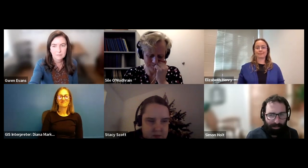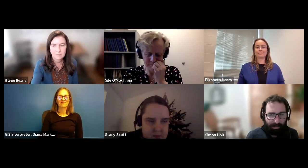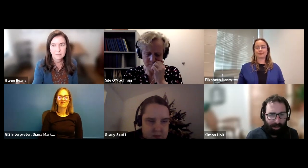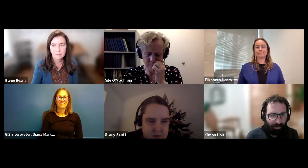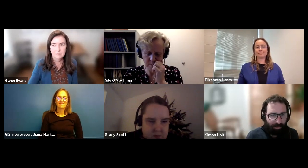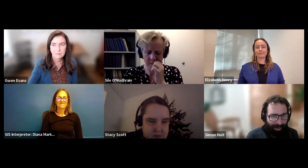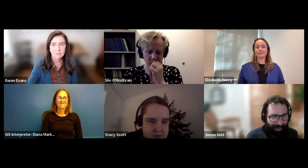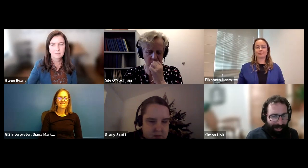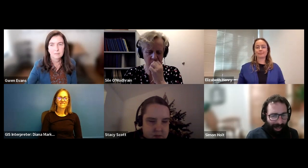Simon Holt: That's great.